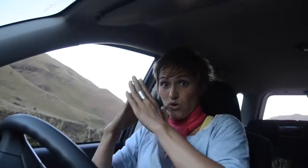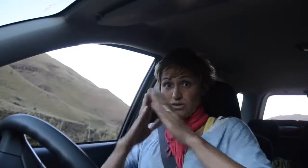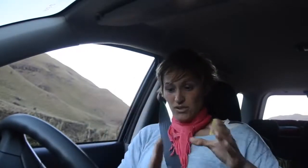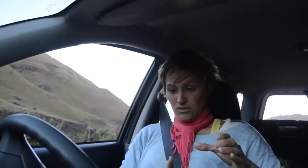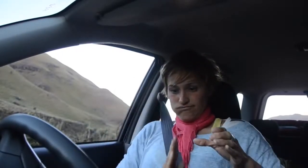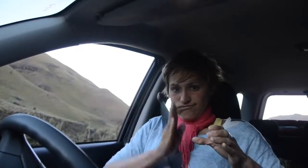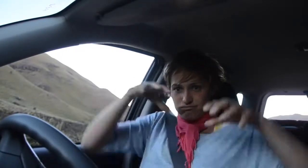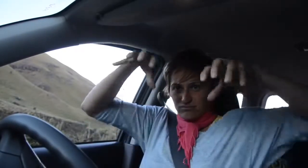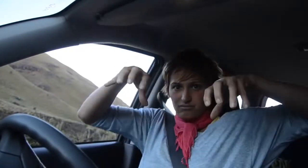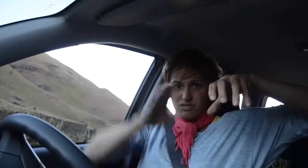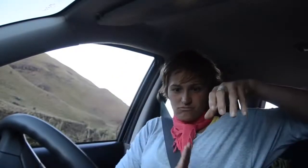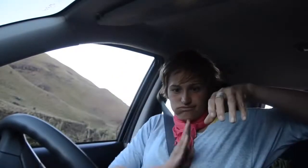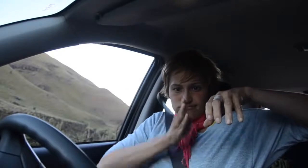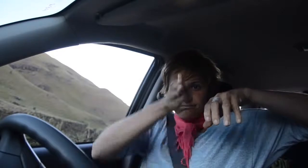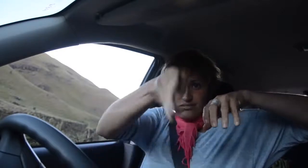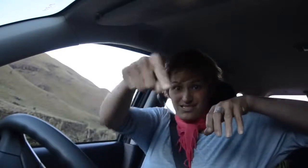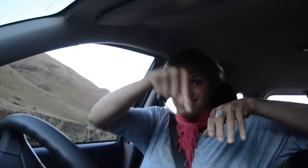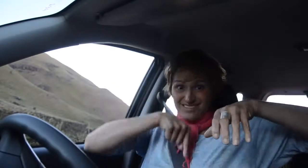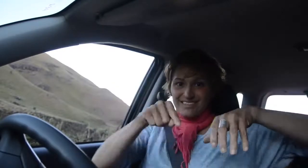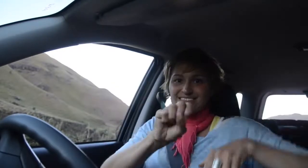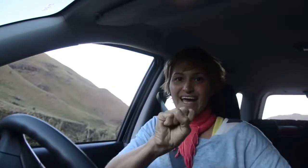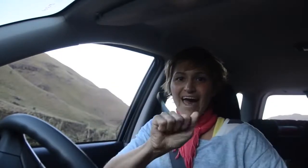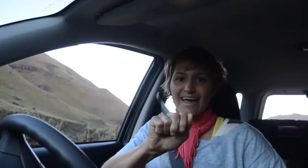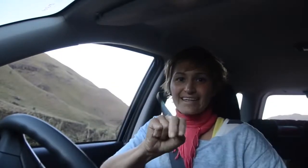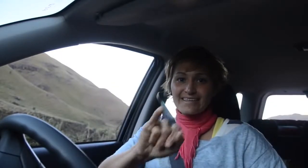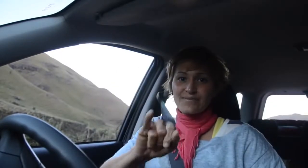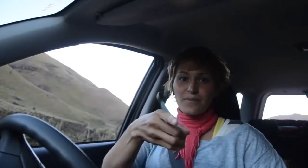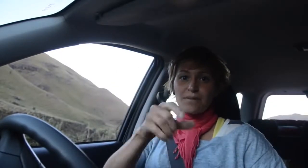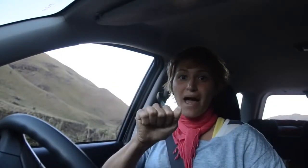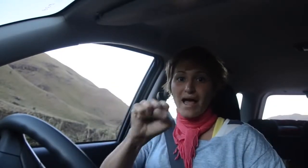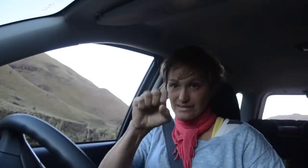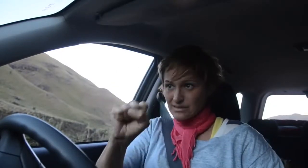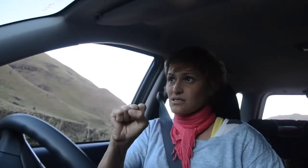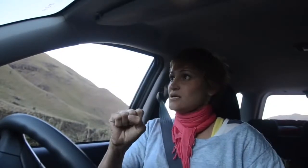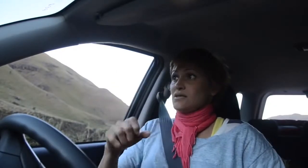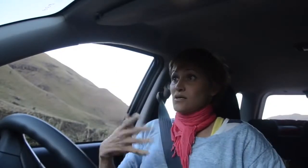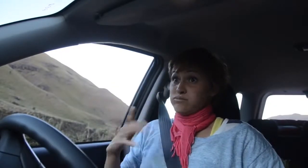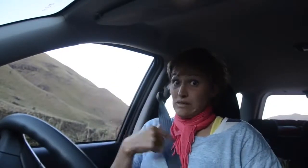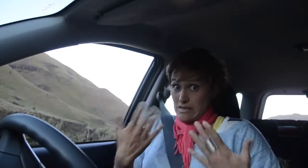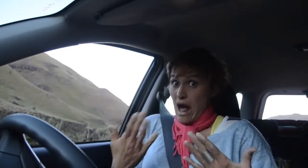Sani Pass is between two mountains and I